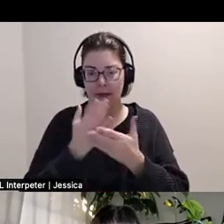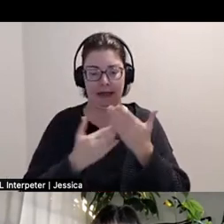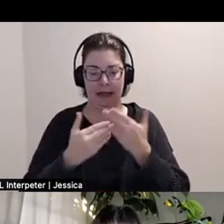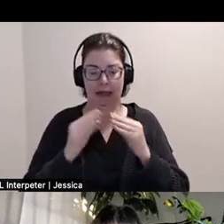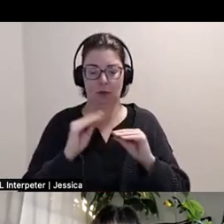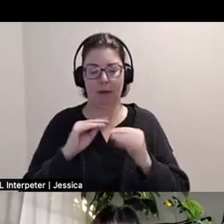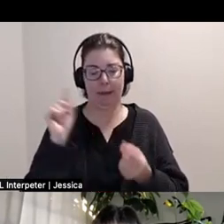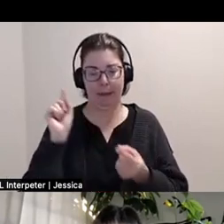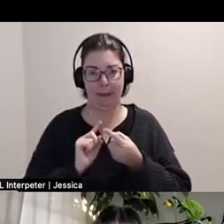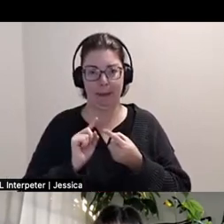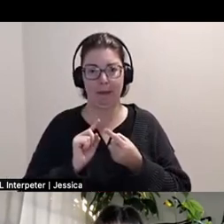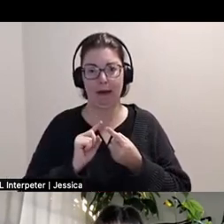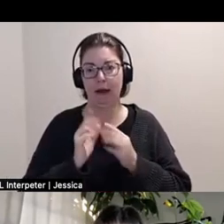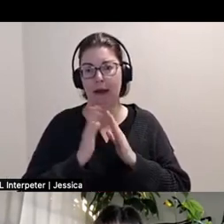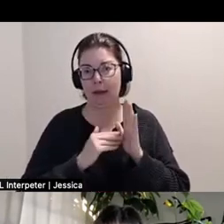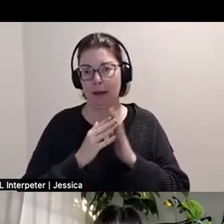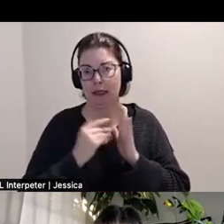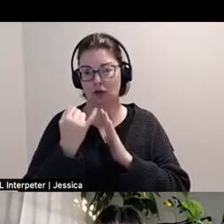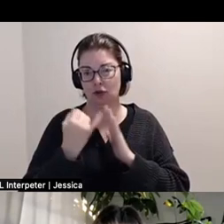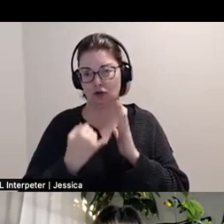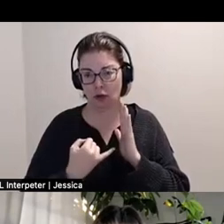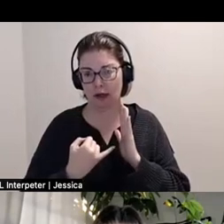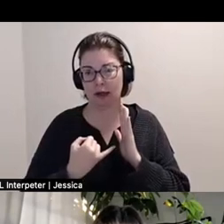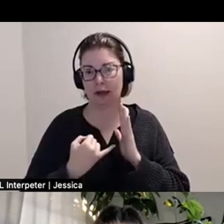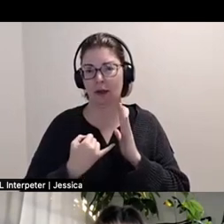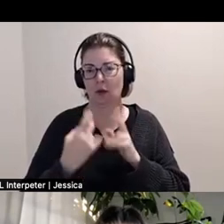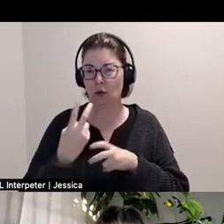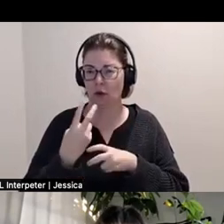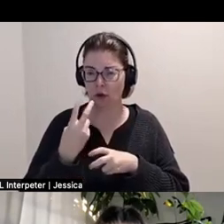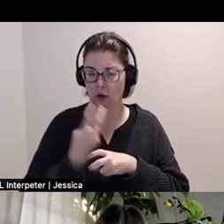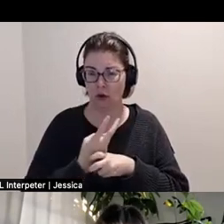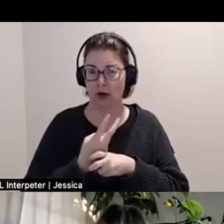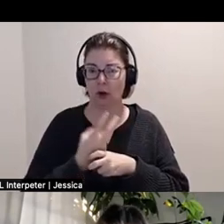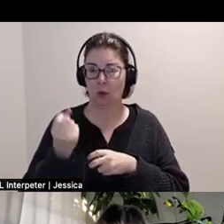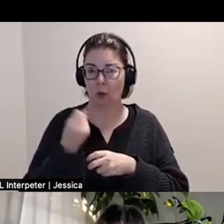And painting and illustrating and like doing things that are very, very like I need to hold something like this,